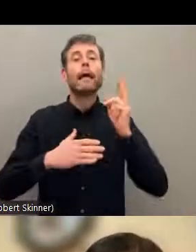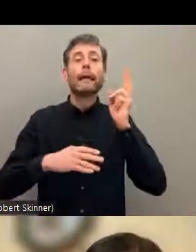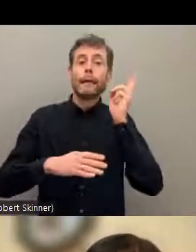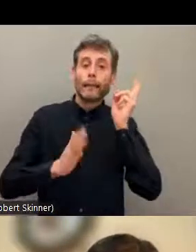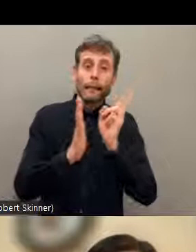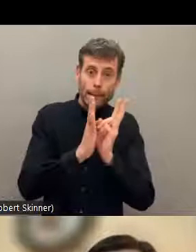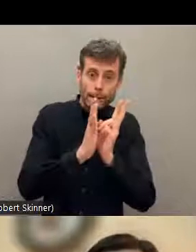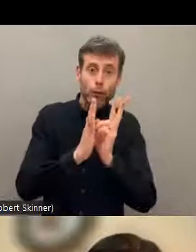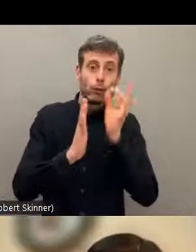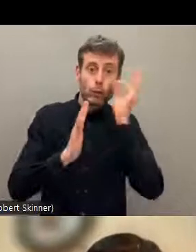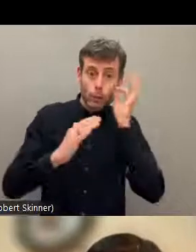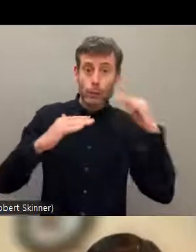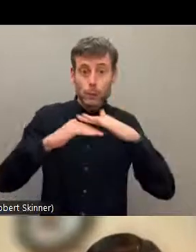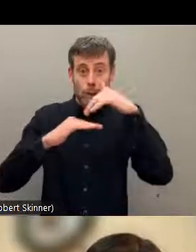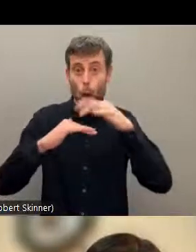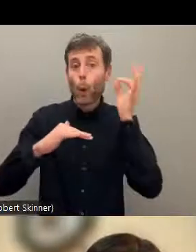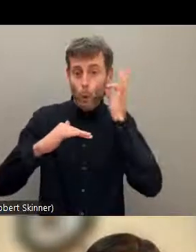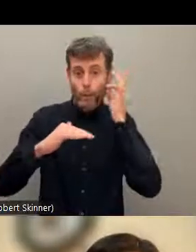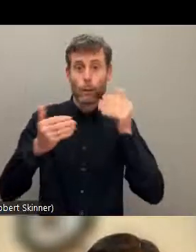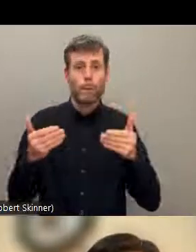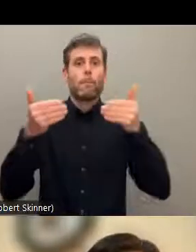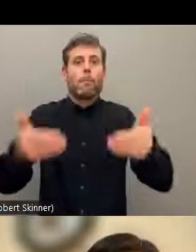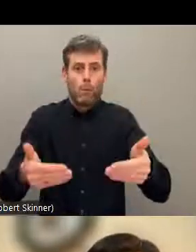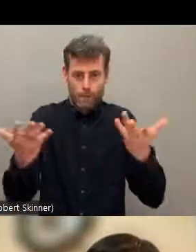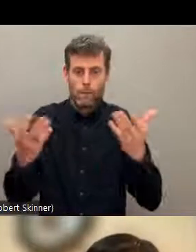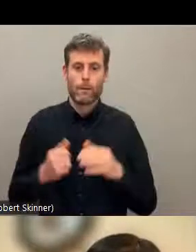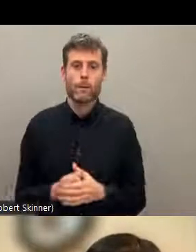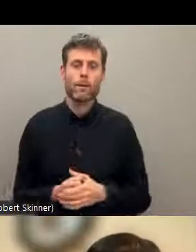behind. We hope to achieve that leaving no